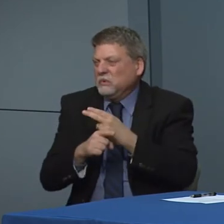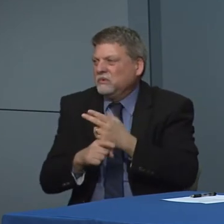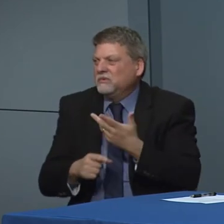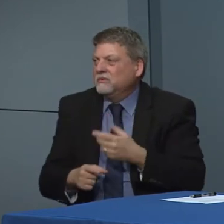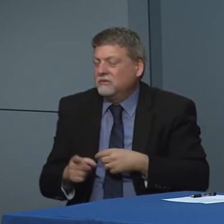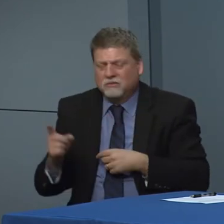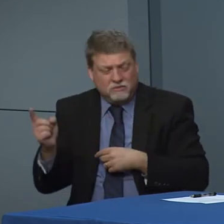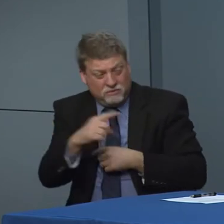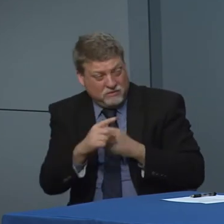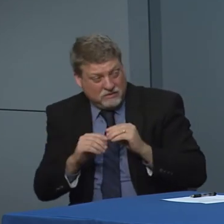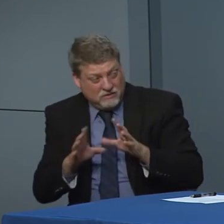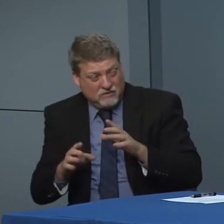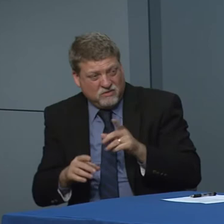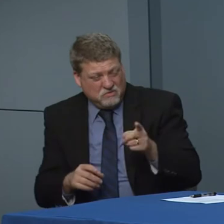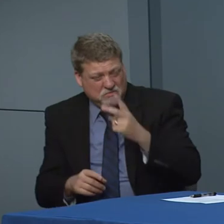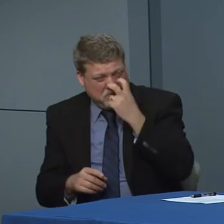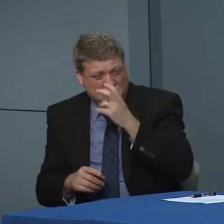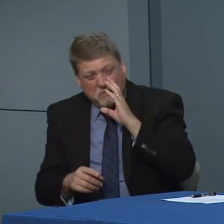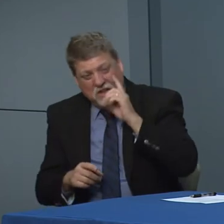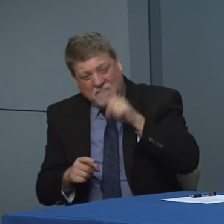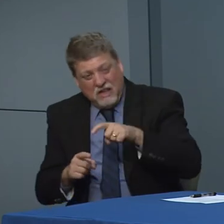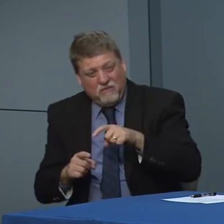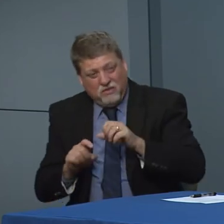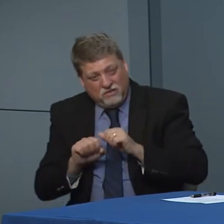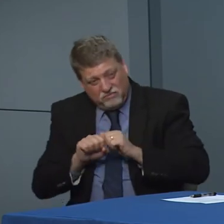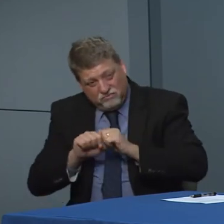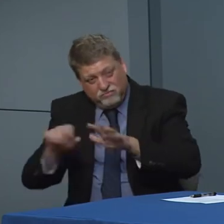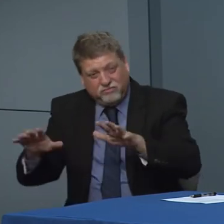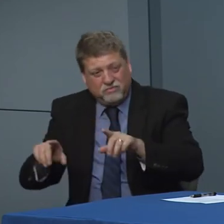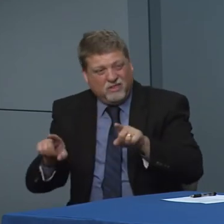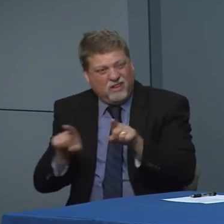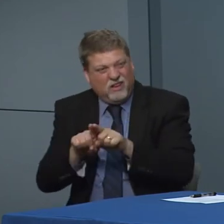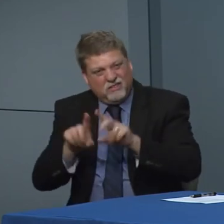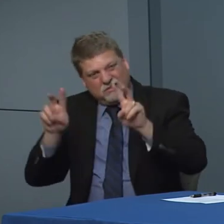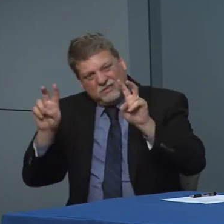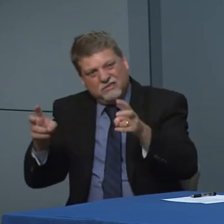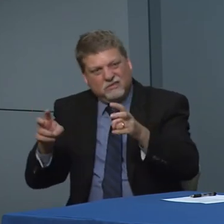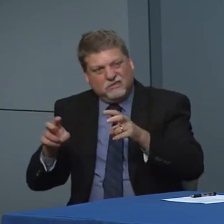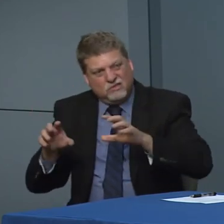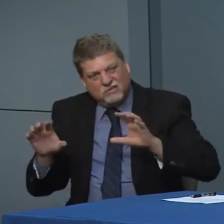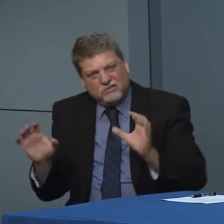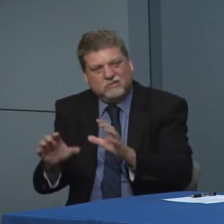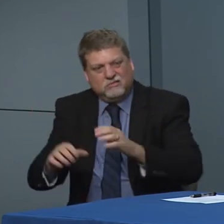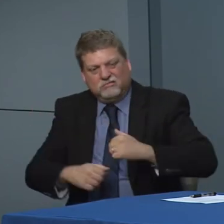Going vision any sort of. Circumstance where they need to be out axed actively doing